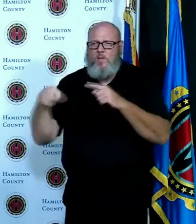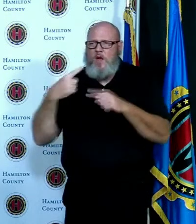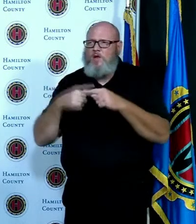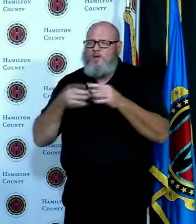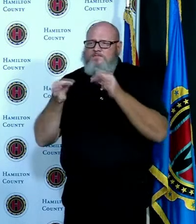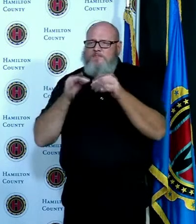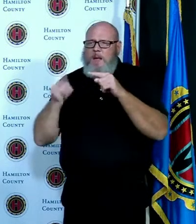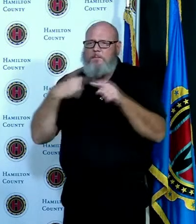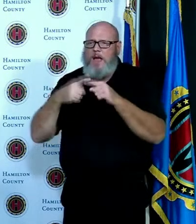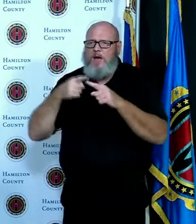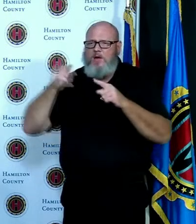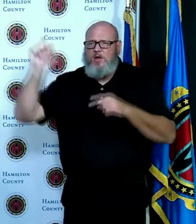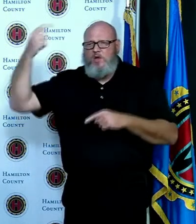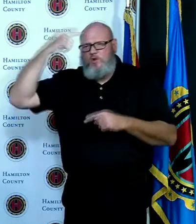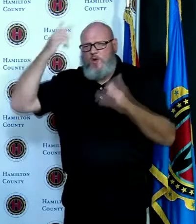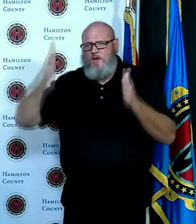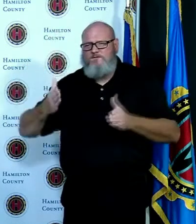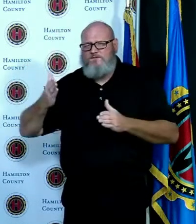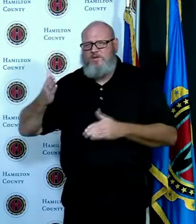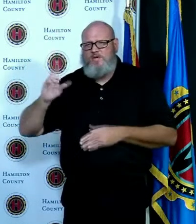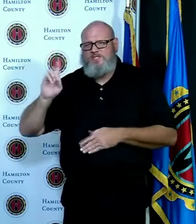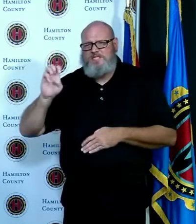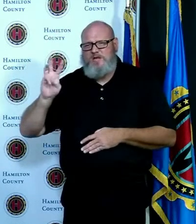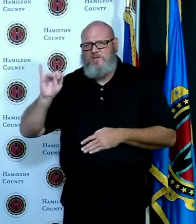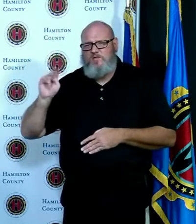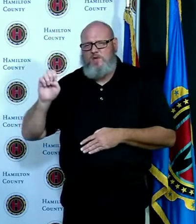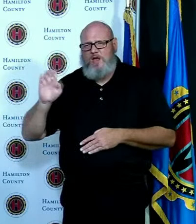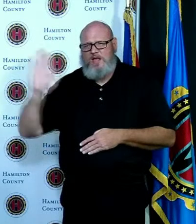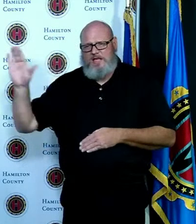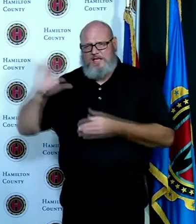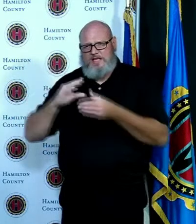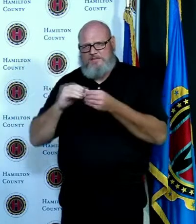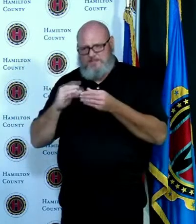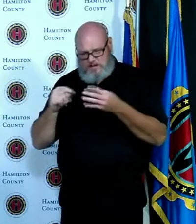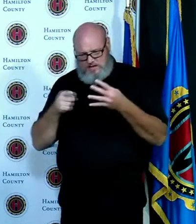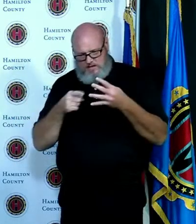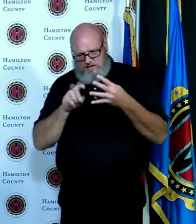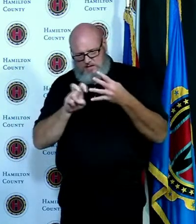all what the status of changing to purple could mean what that would look like what could happen